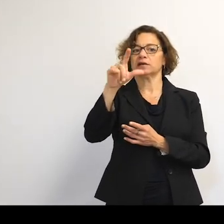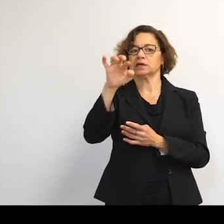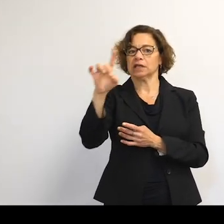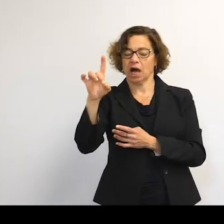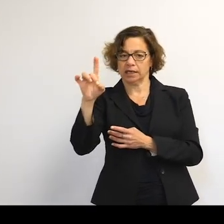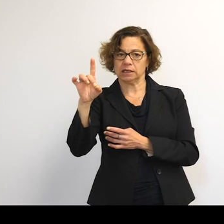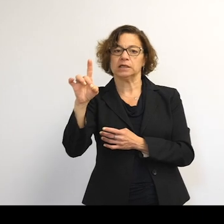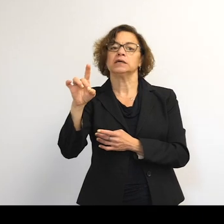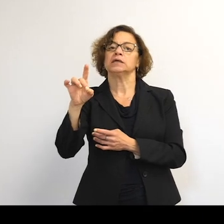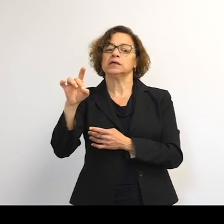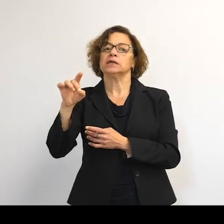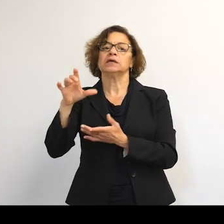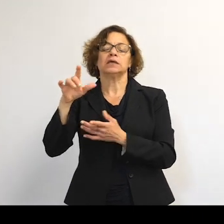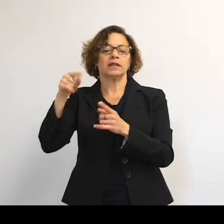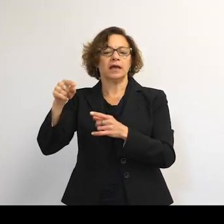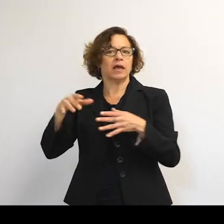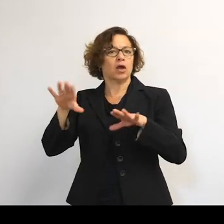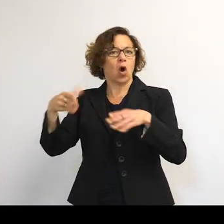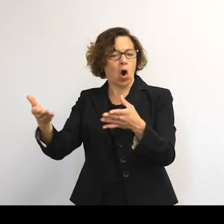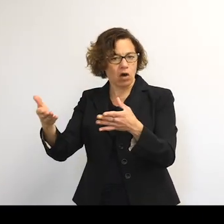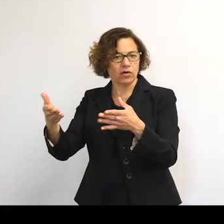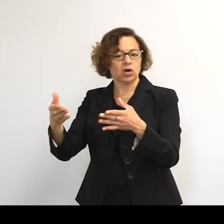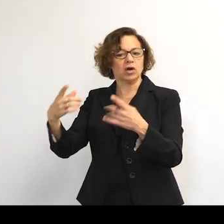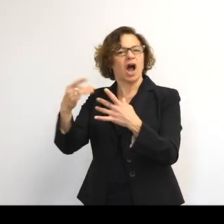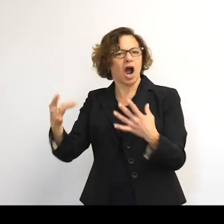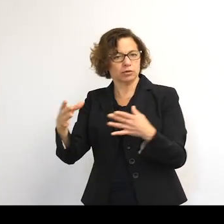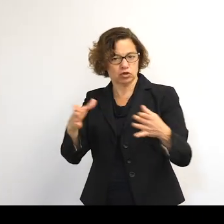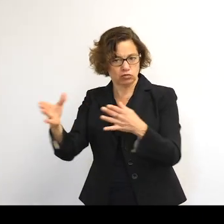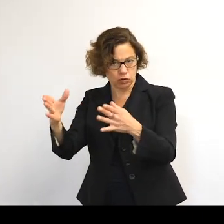that offers an alternate route to university engineering